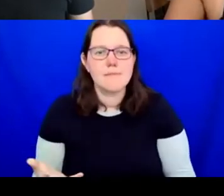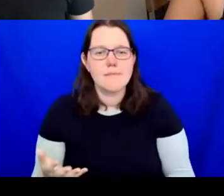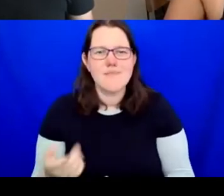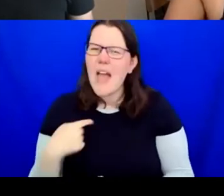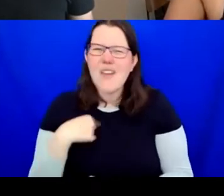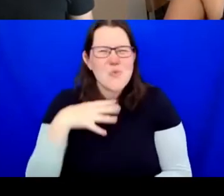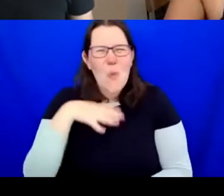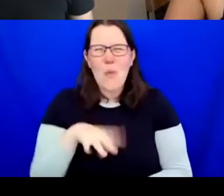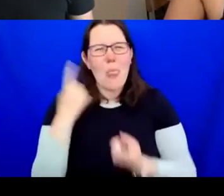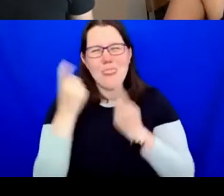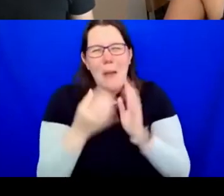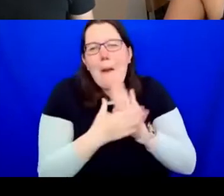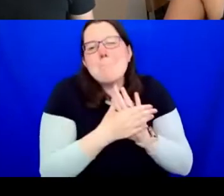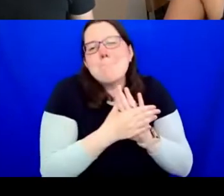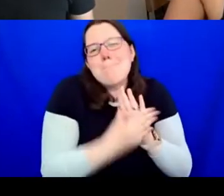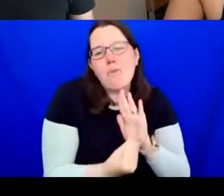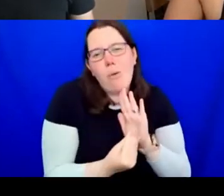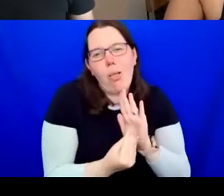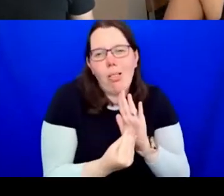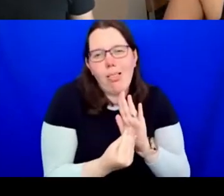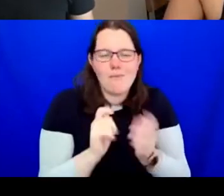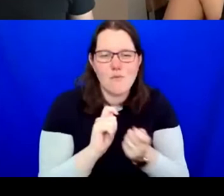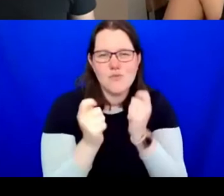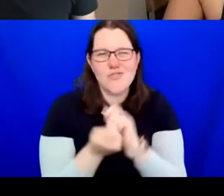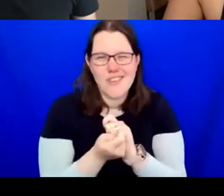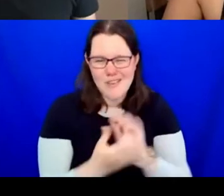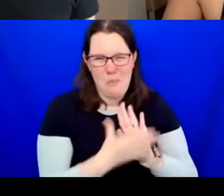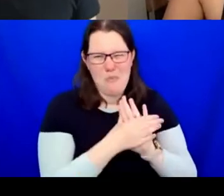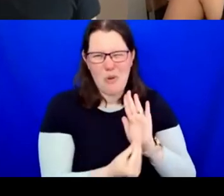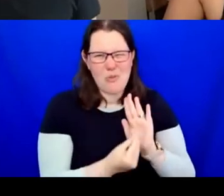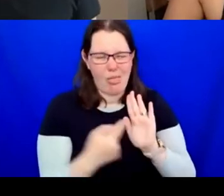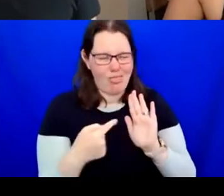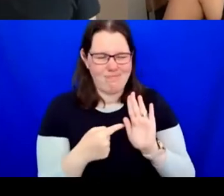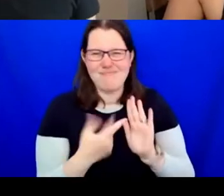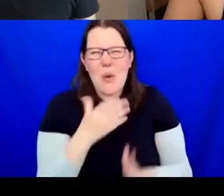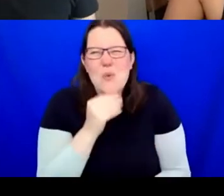co opted and, therefore, no longer useful. I am of the mindset that everything is in process and is